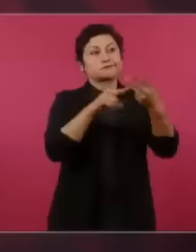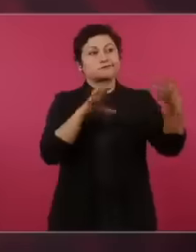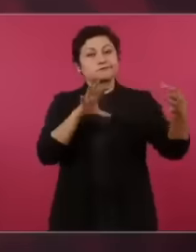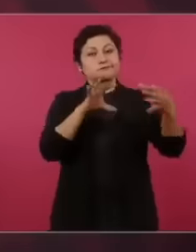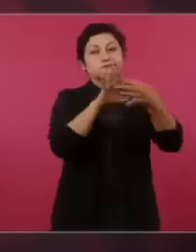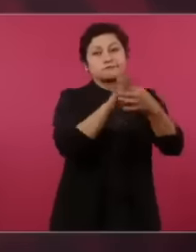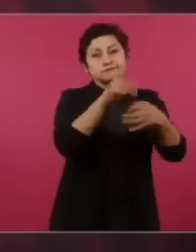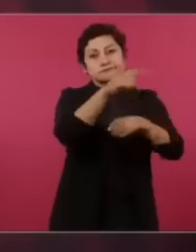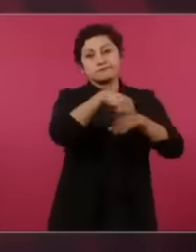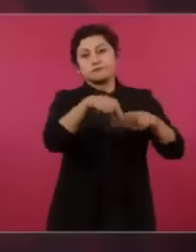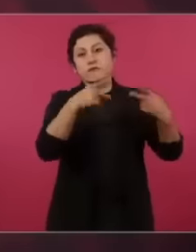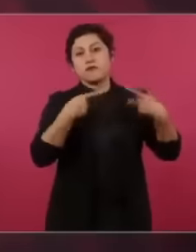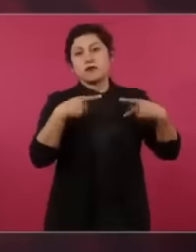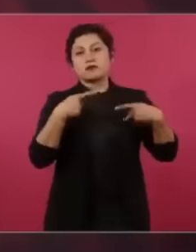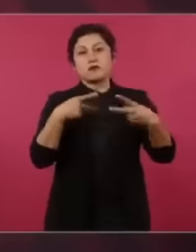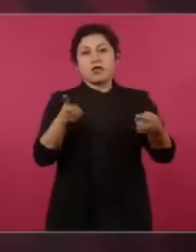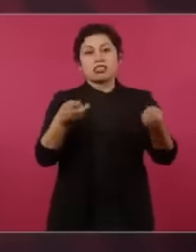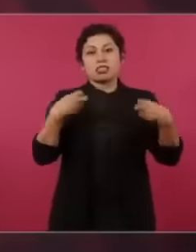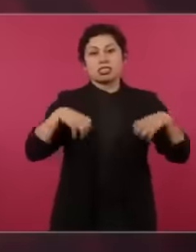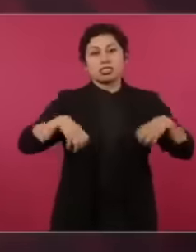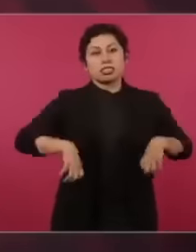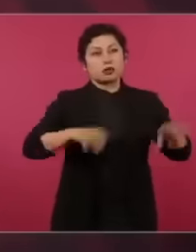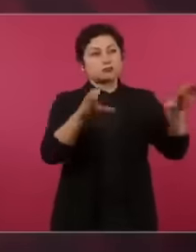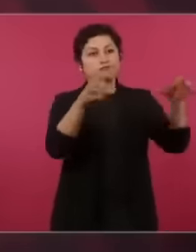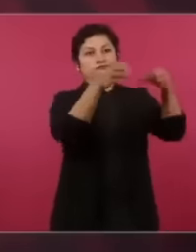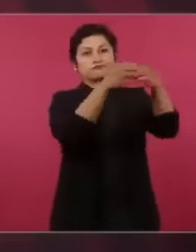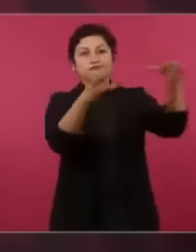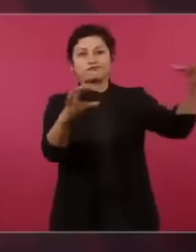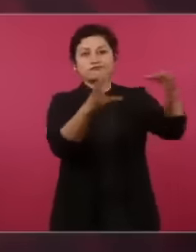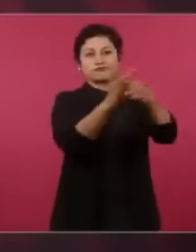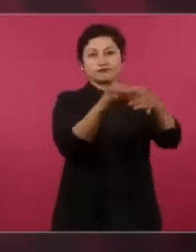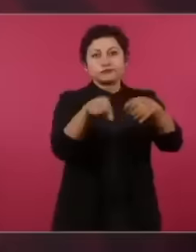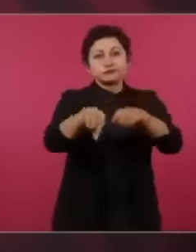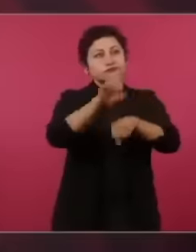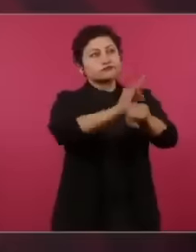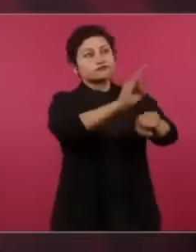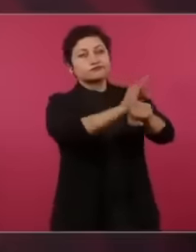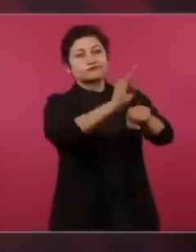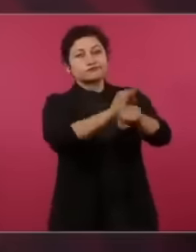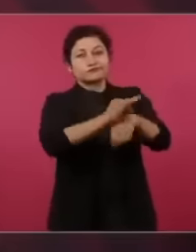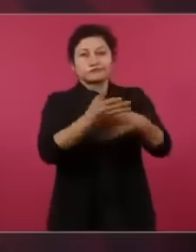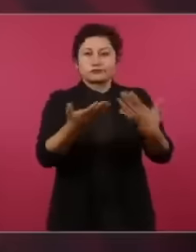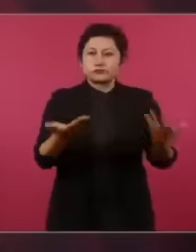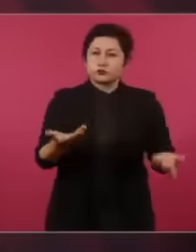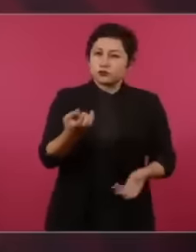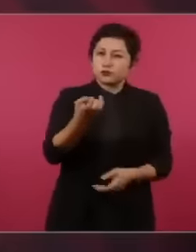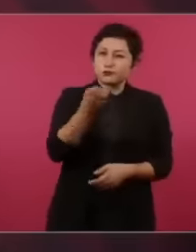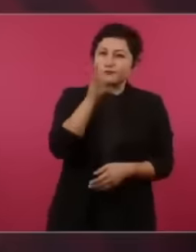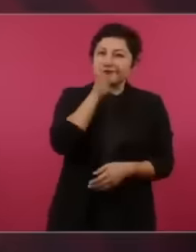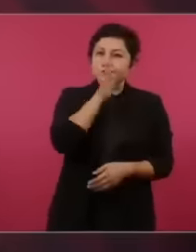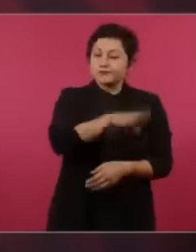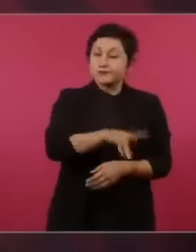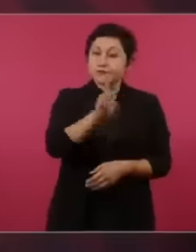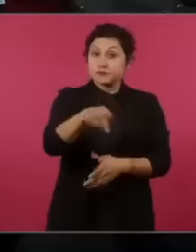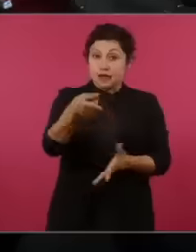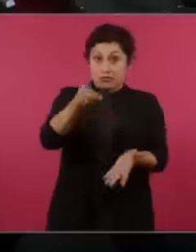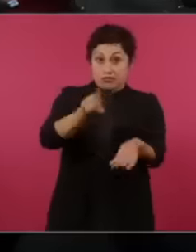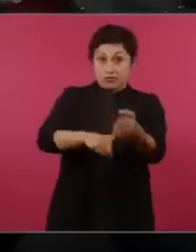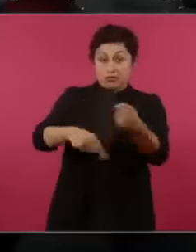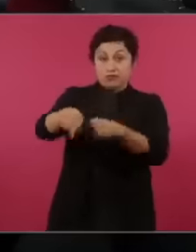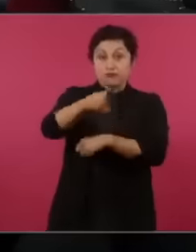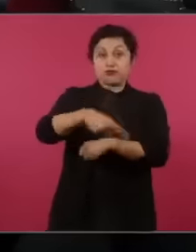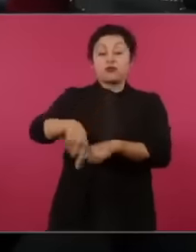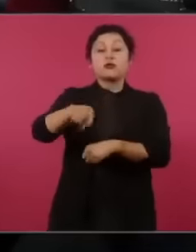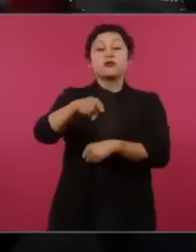that prevails in the judiciary,